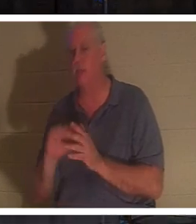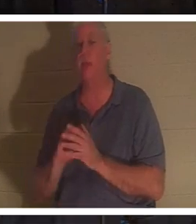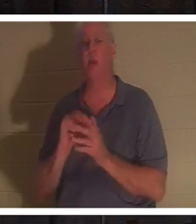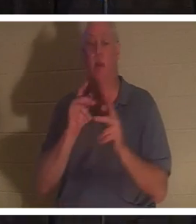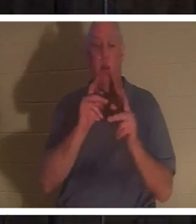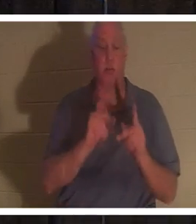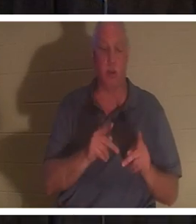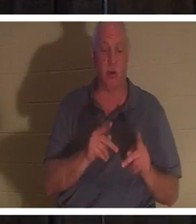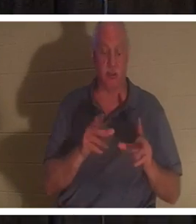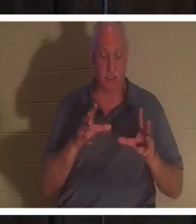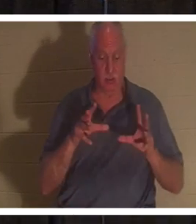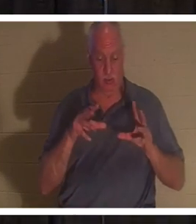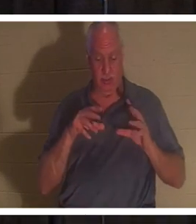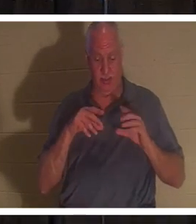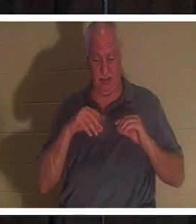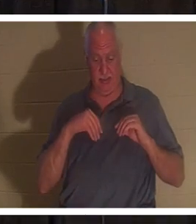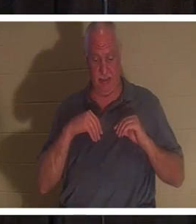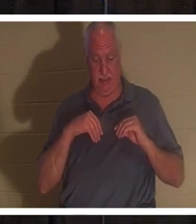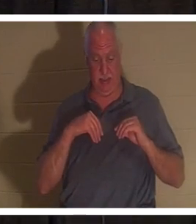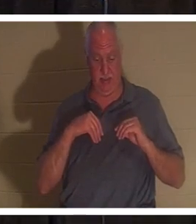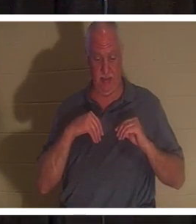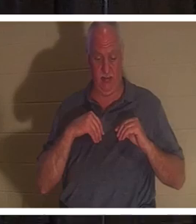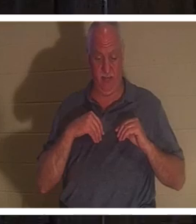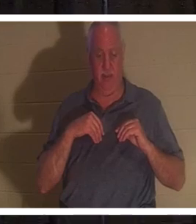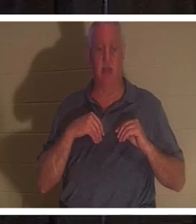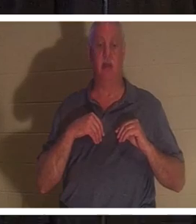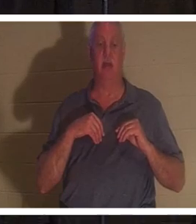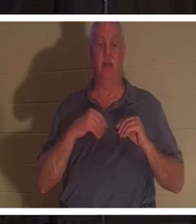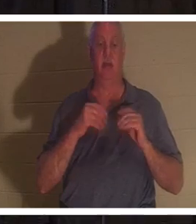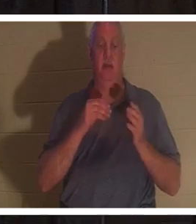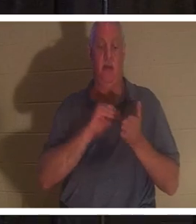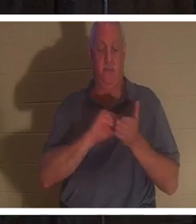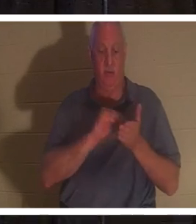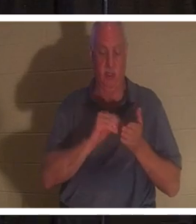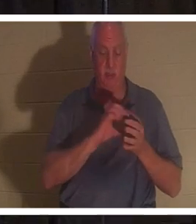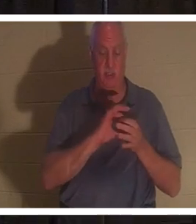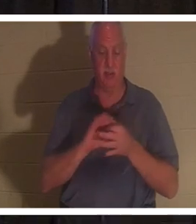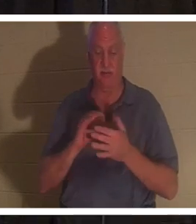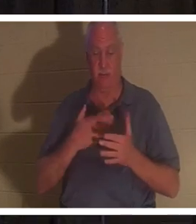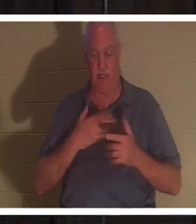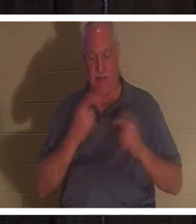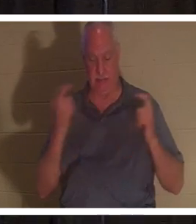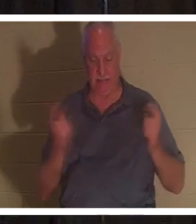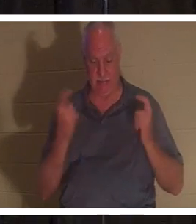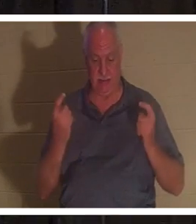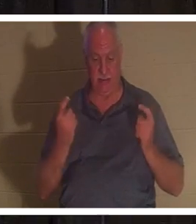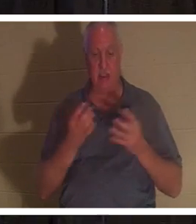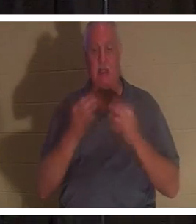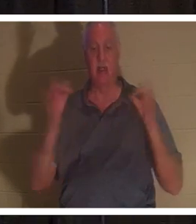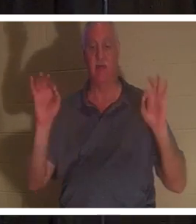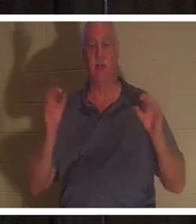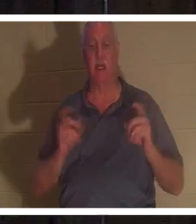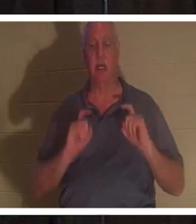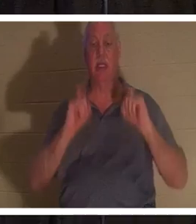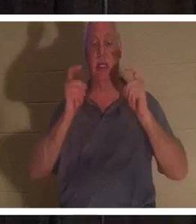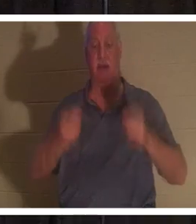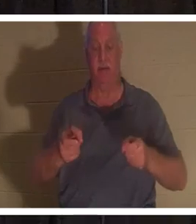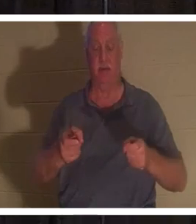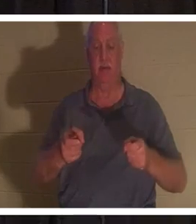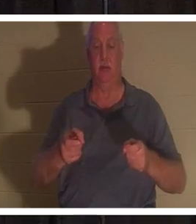received the forgiveness for their sins that is freely offered as a gift to them by the Lord